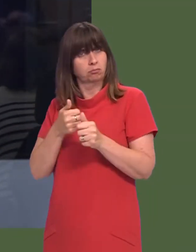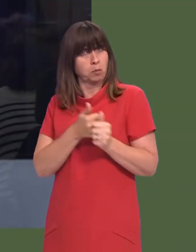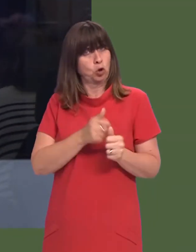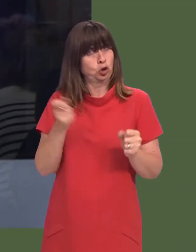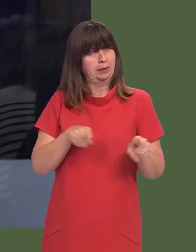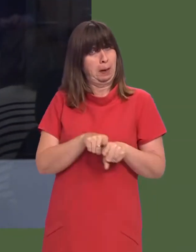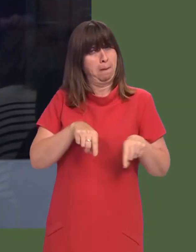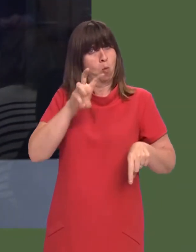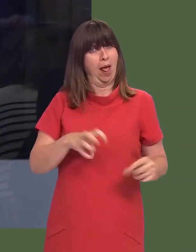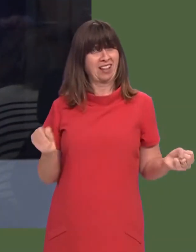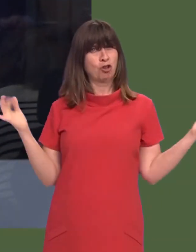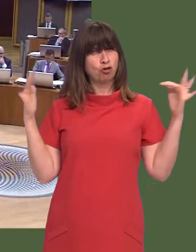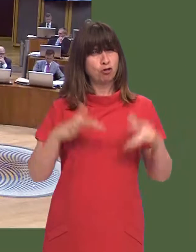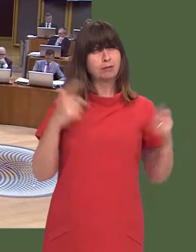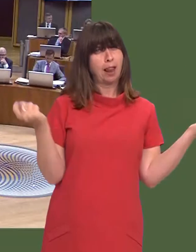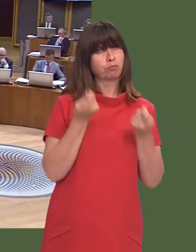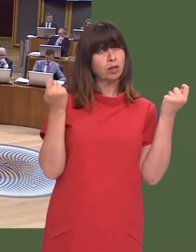and supporting a language fair here in Wales?